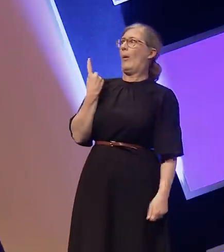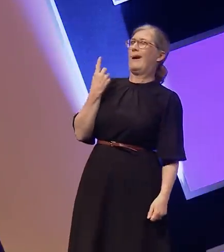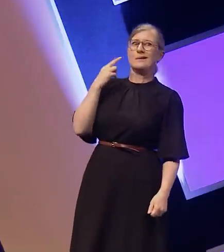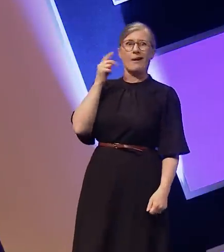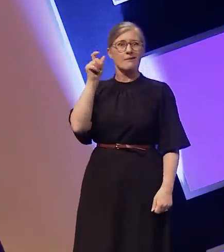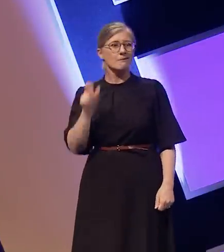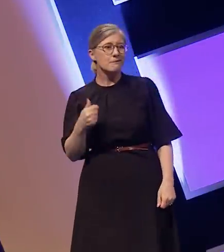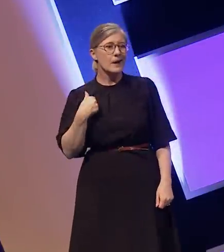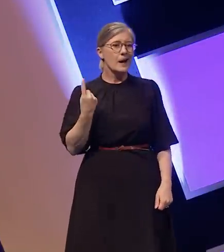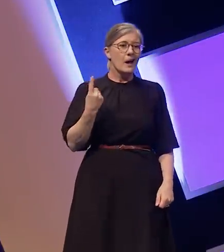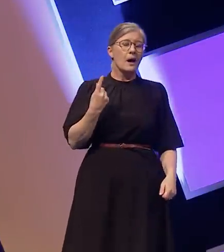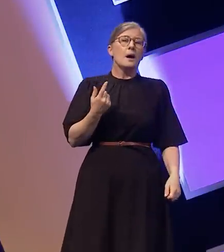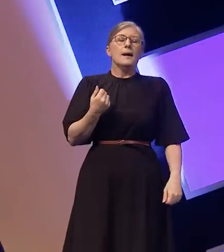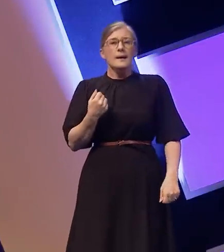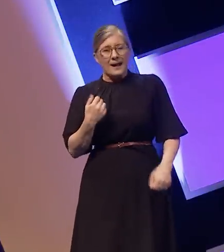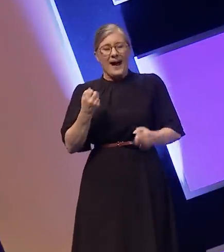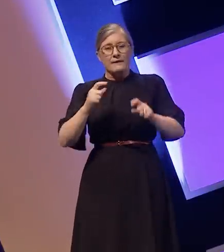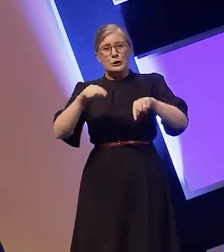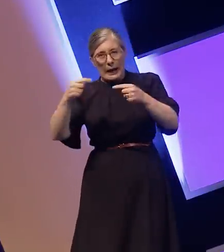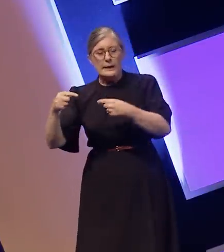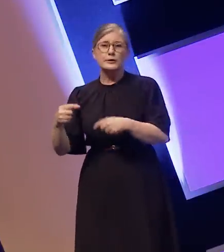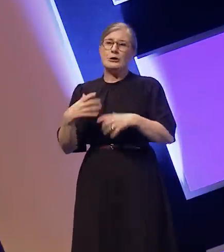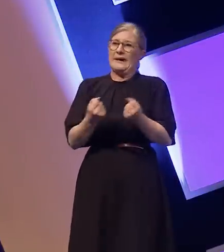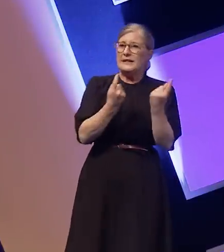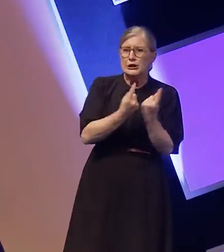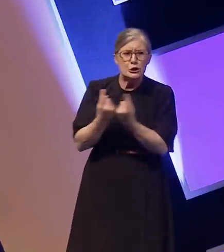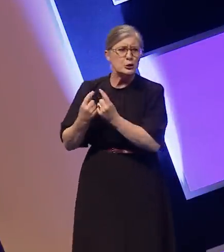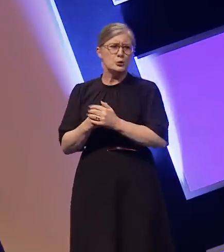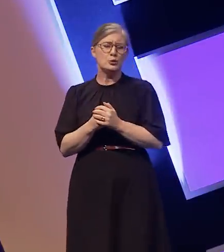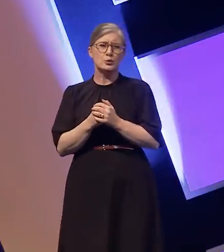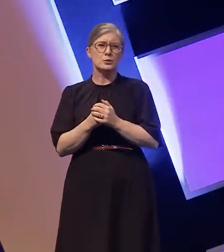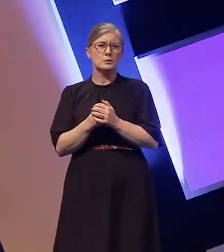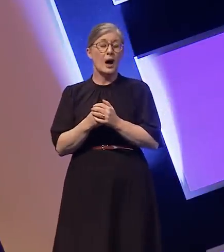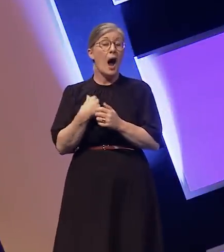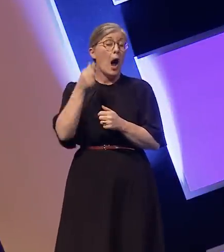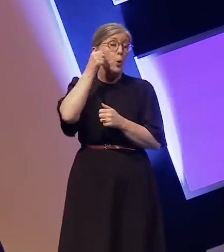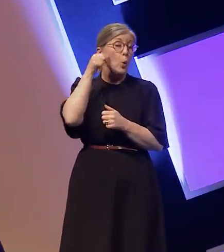always come with its challenges and issues. I knew a big part of why Strictly approached me was because I'm